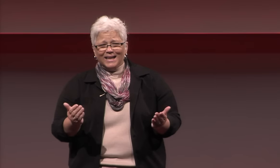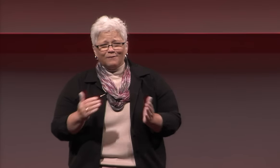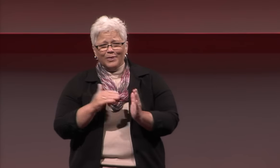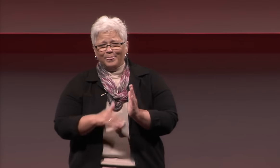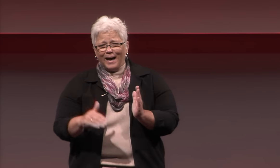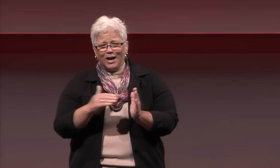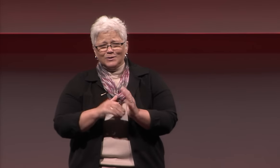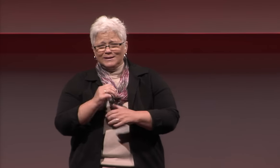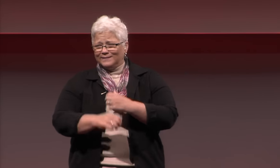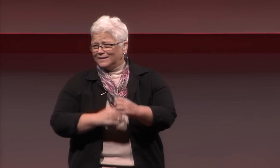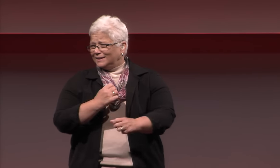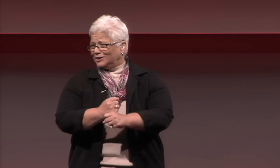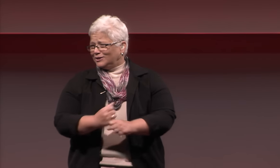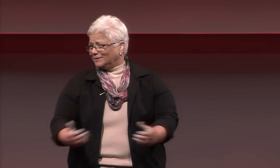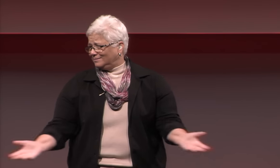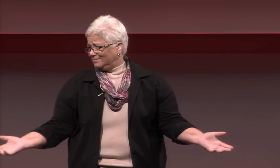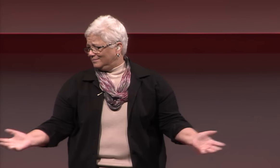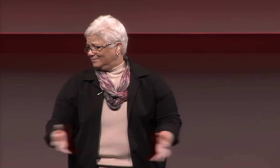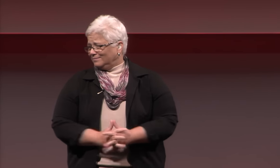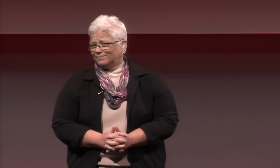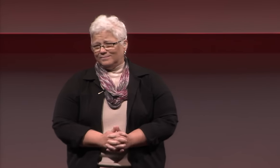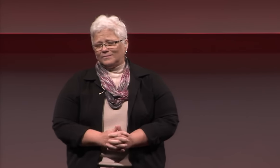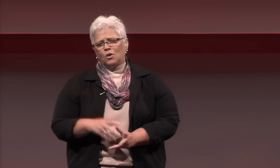It's been here for thousands of years.